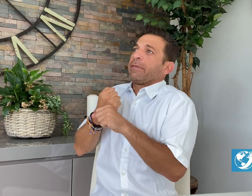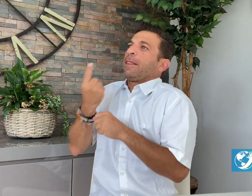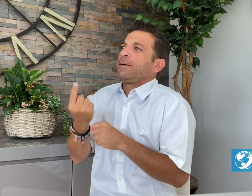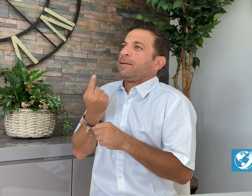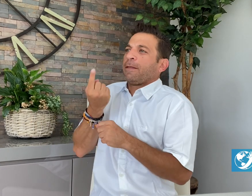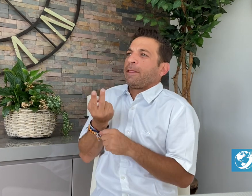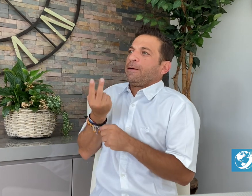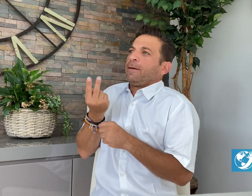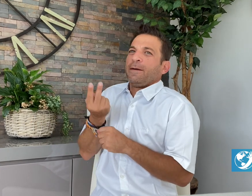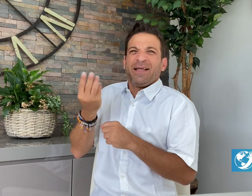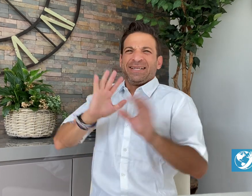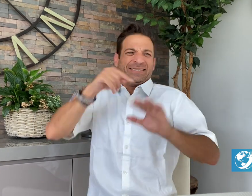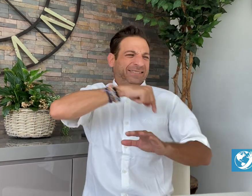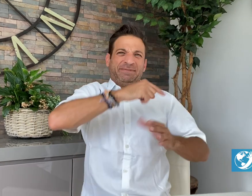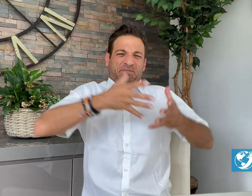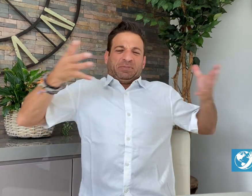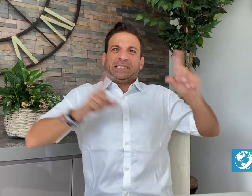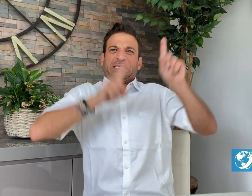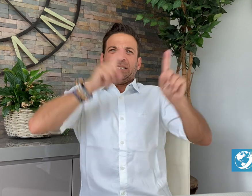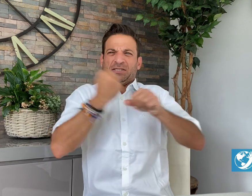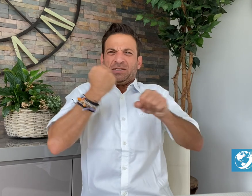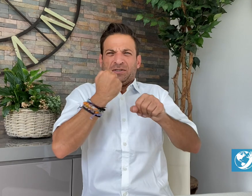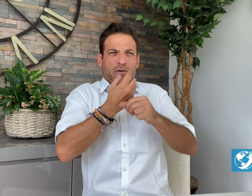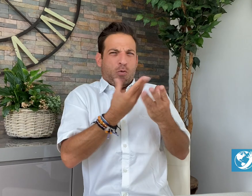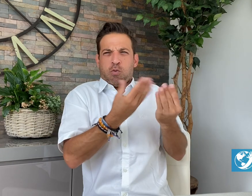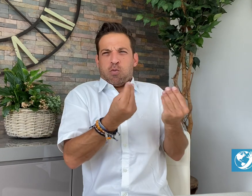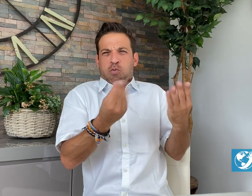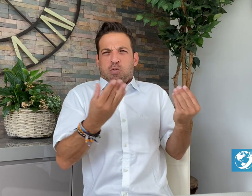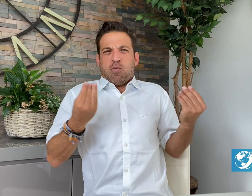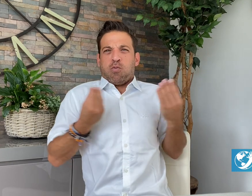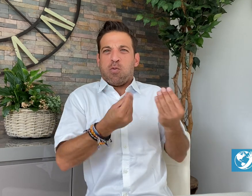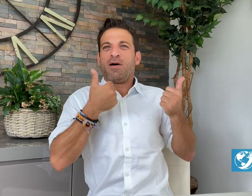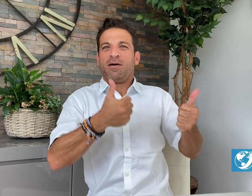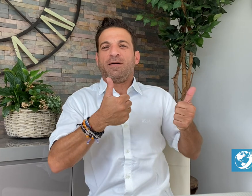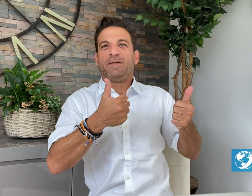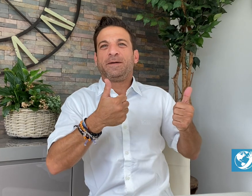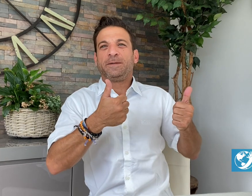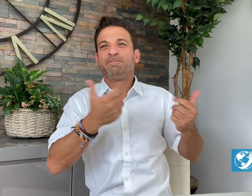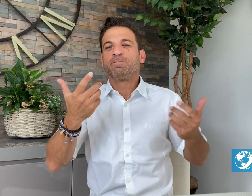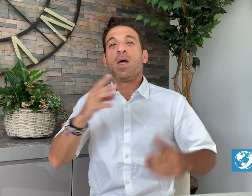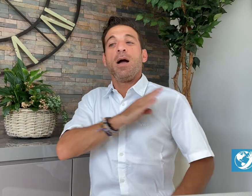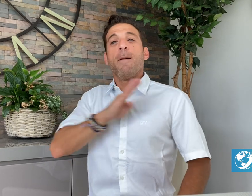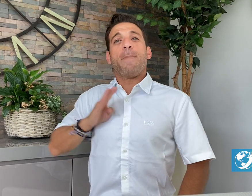in smaller towns. A member of the Deaf community said increased